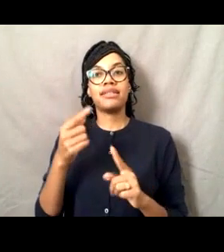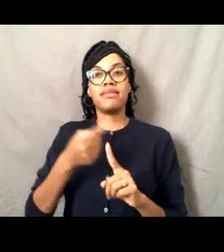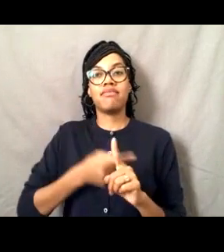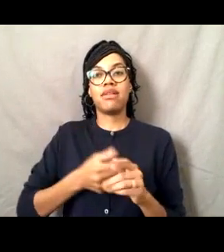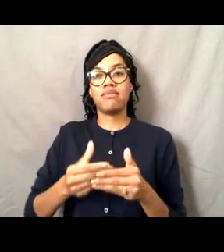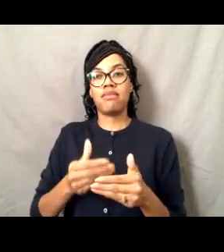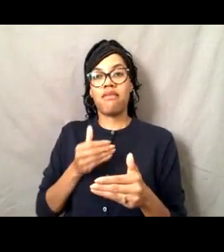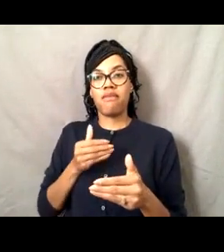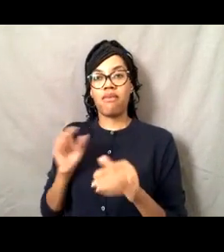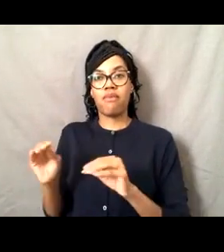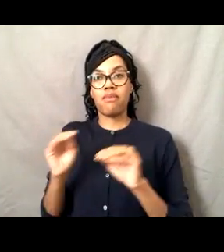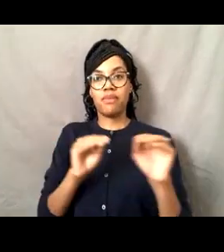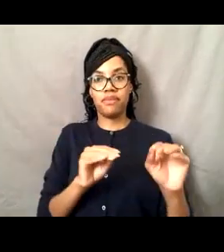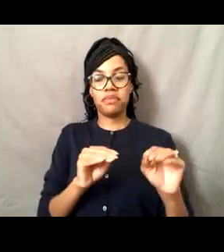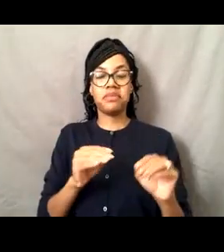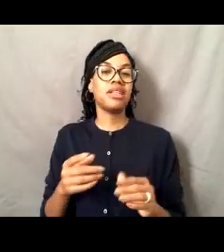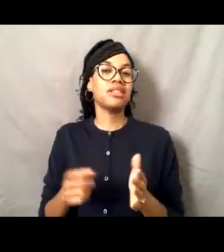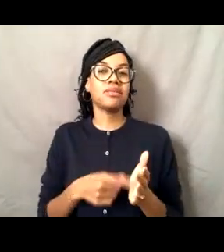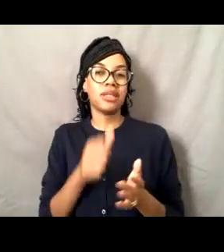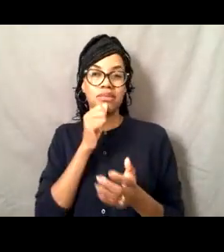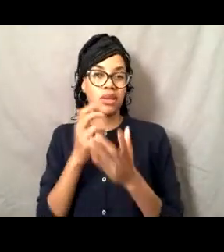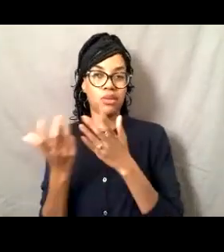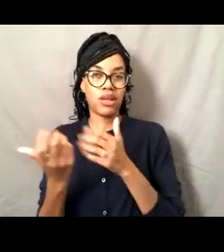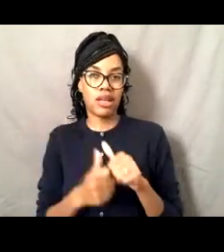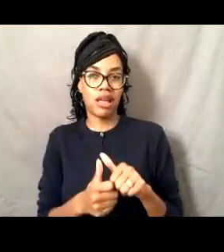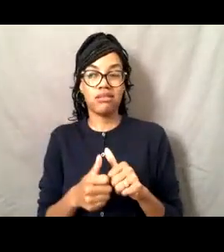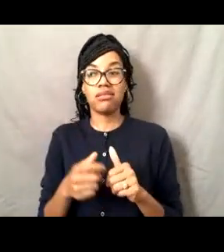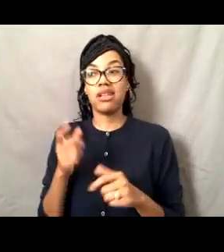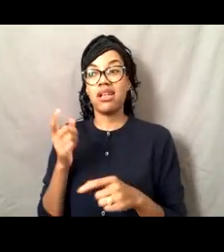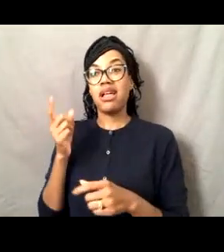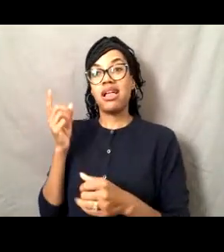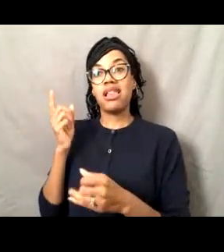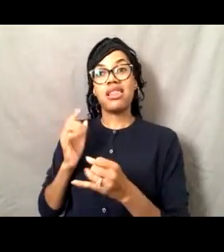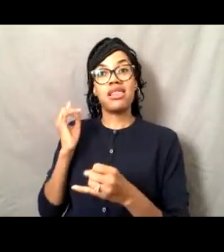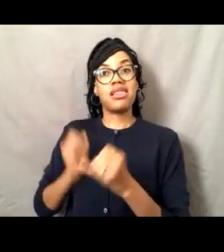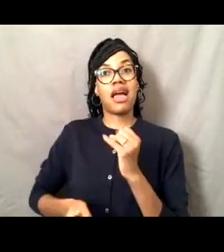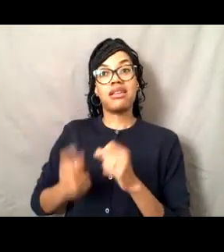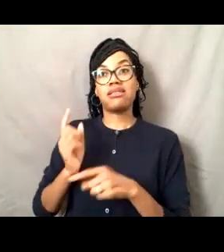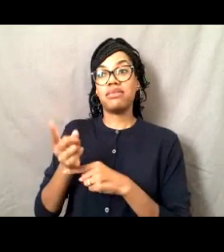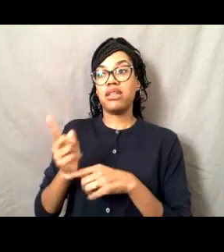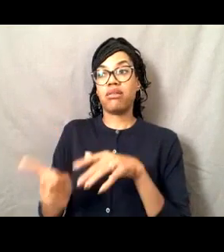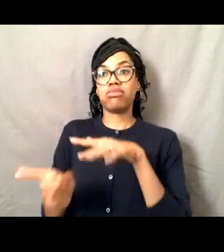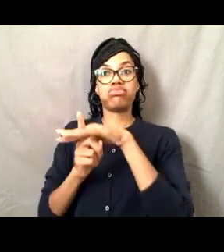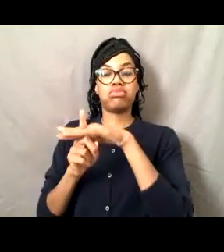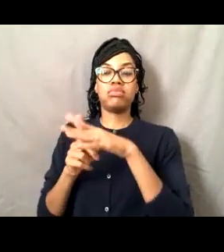You know, things can change last minute, but all NOAA Corps officers